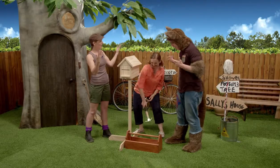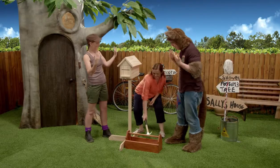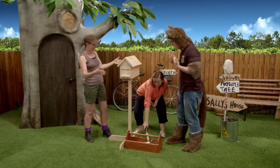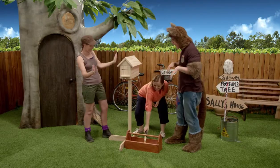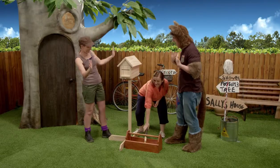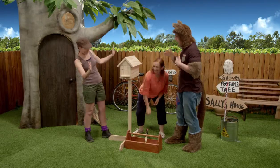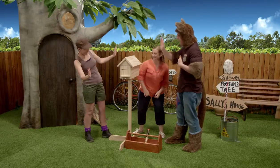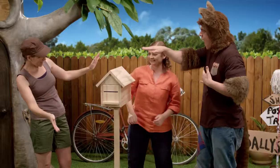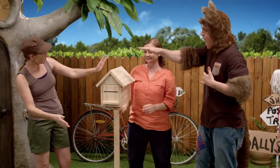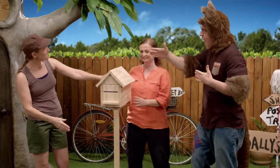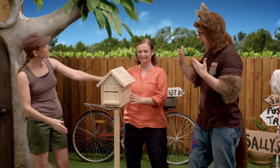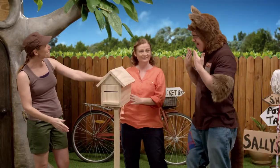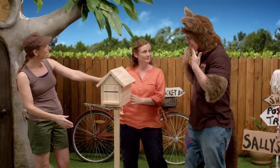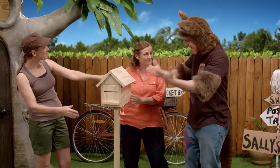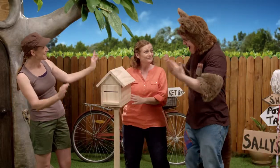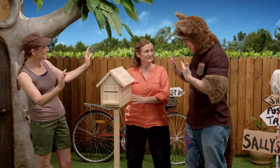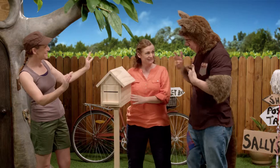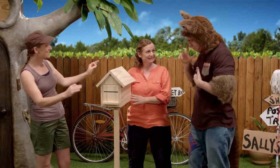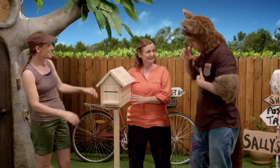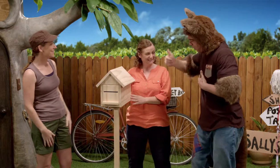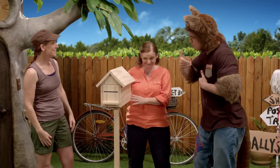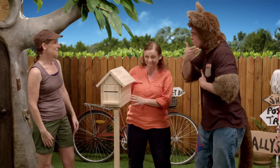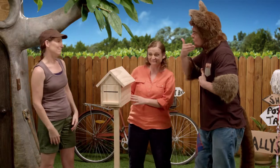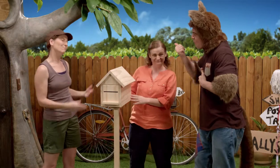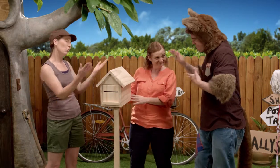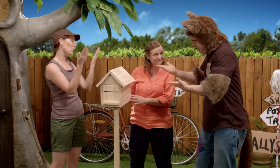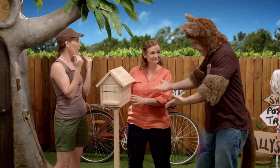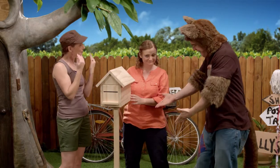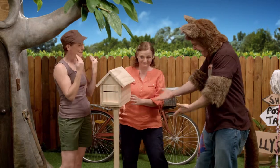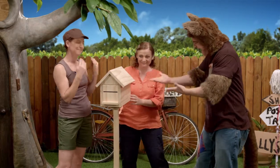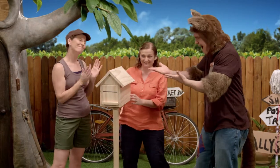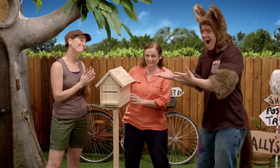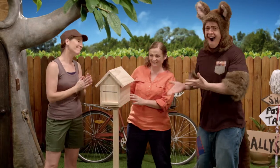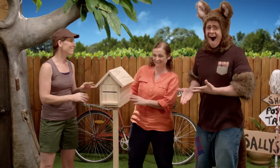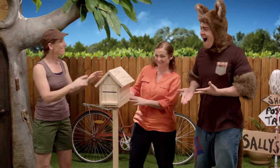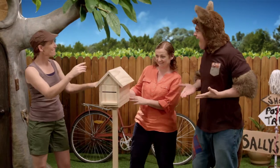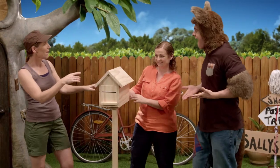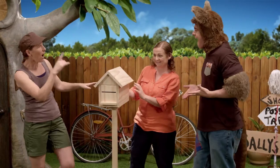Looks good. Amanda, thank you so much. It looks beautiful. You're most welcome, Possum.